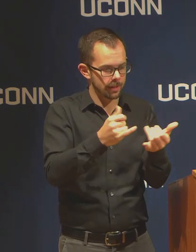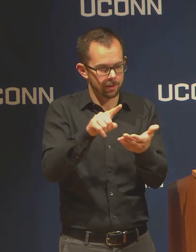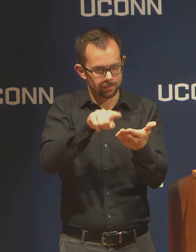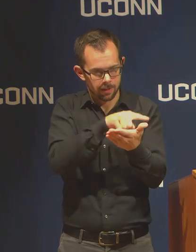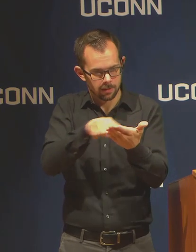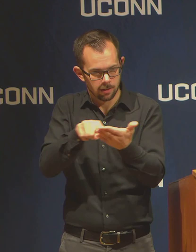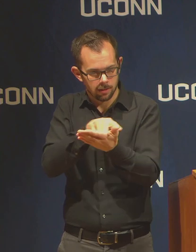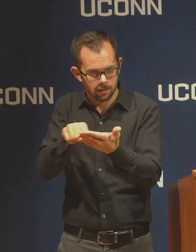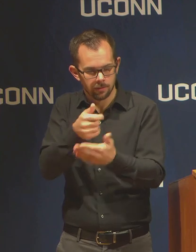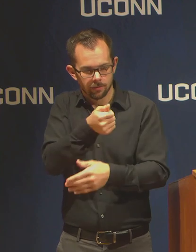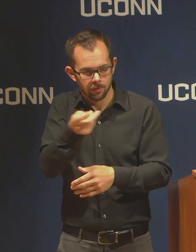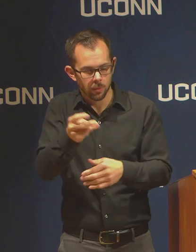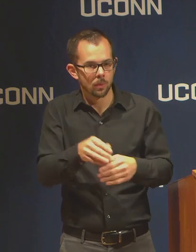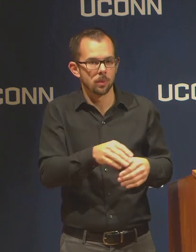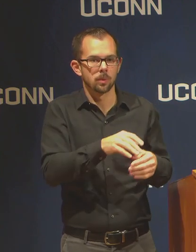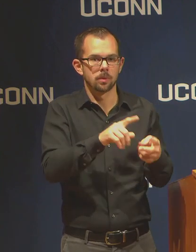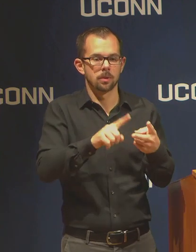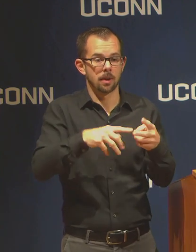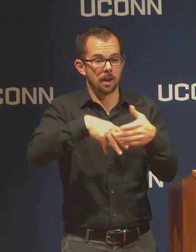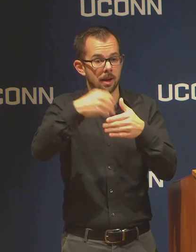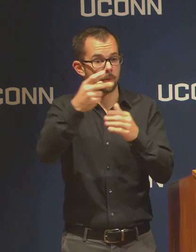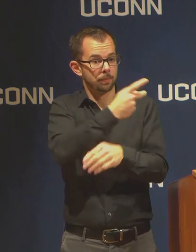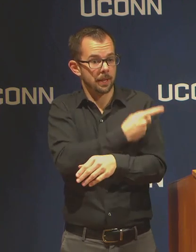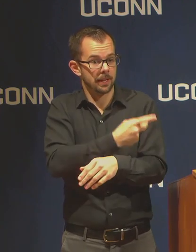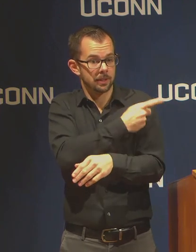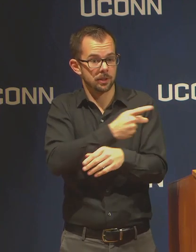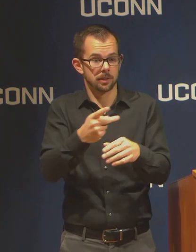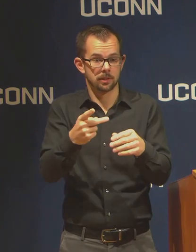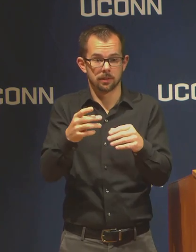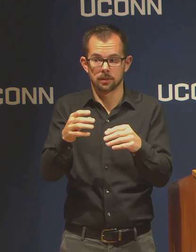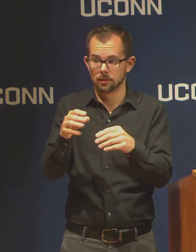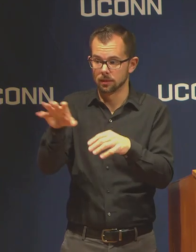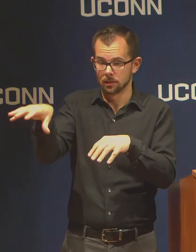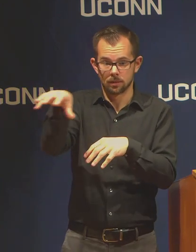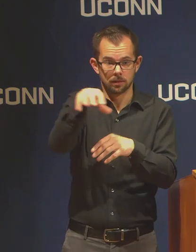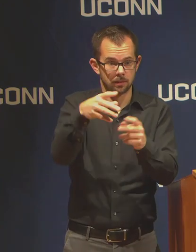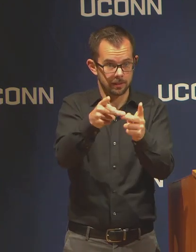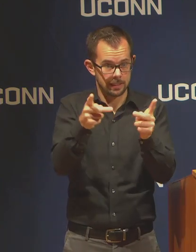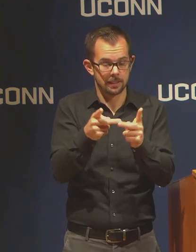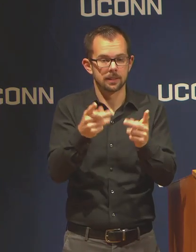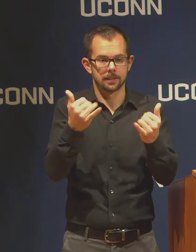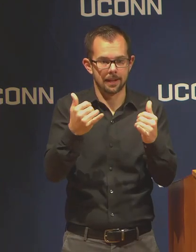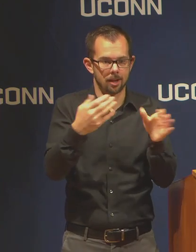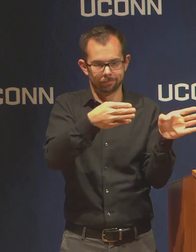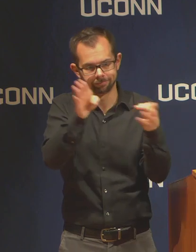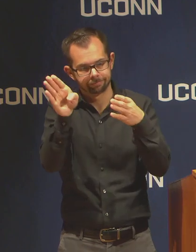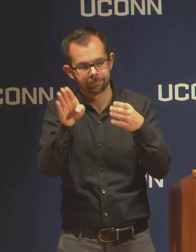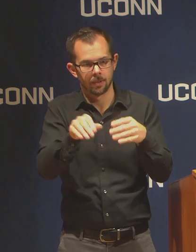been redirected so that we're prepared for handling